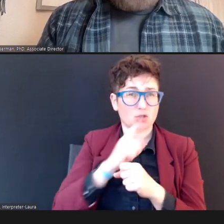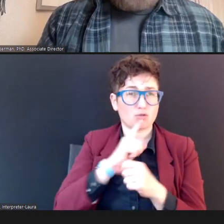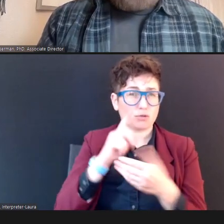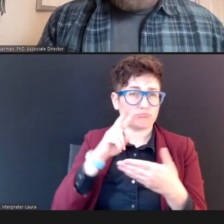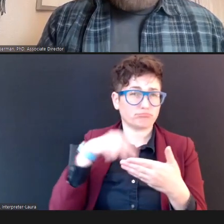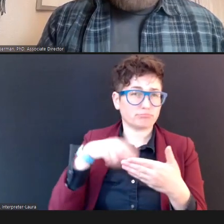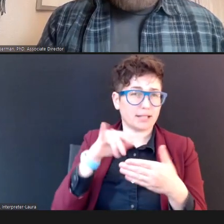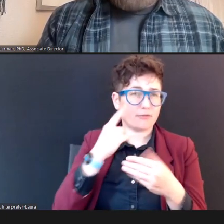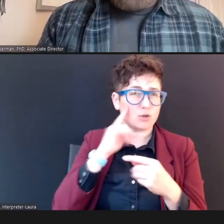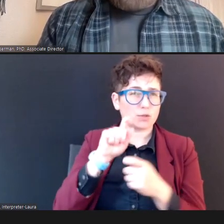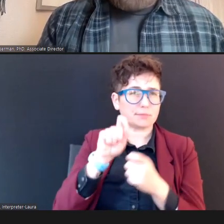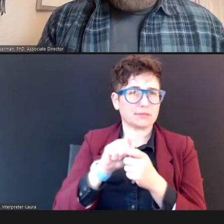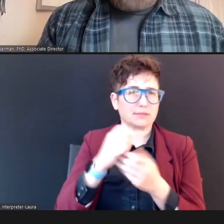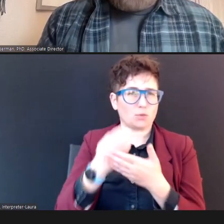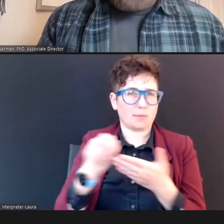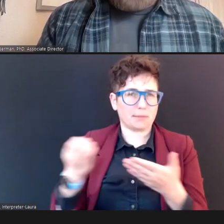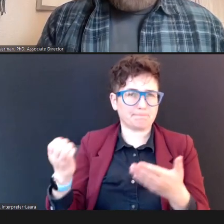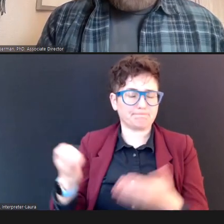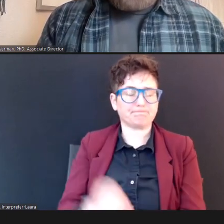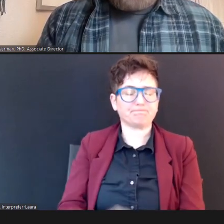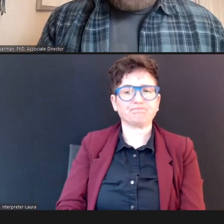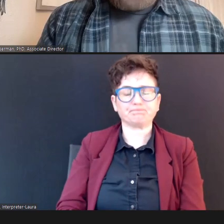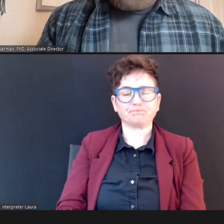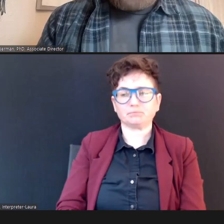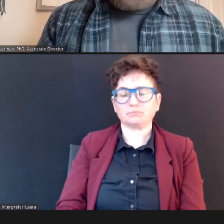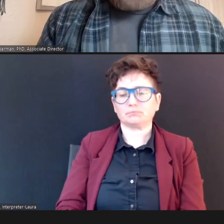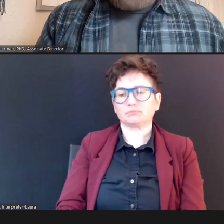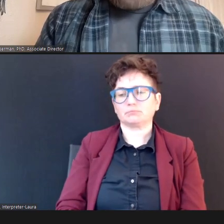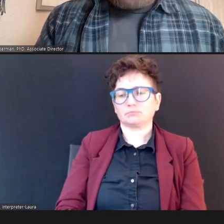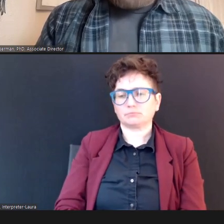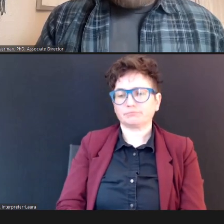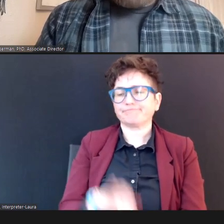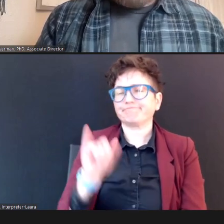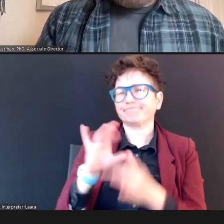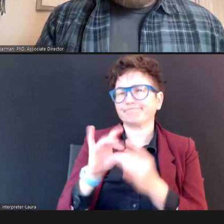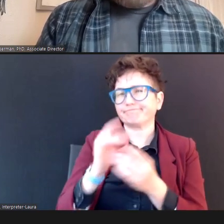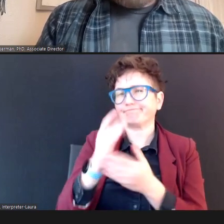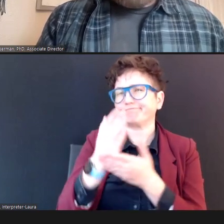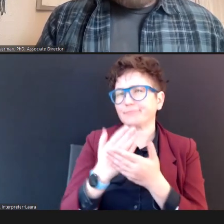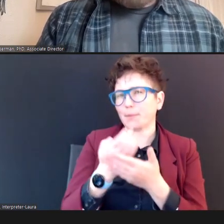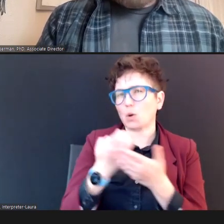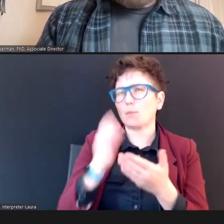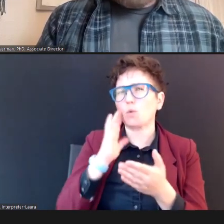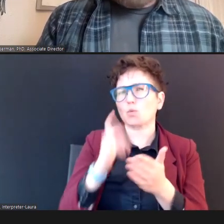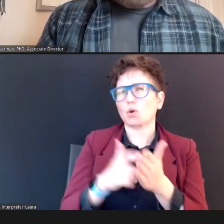(After a pause), like I said, some equipment will require a temporary adjustment and other brands do not.